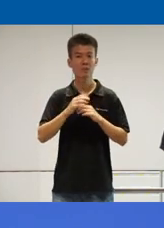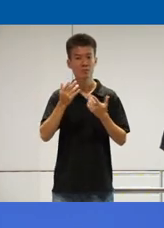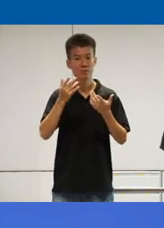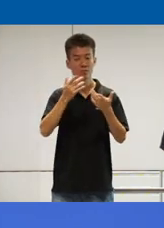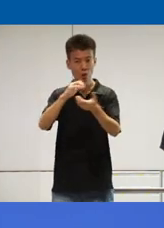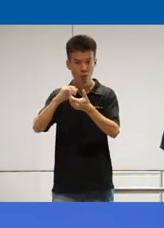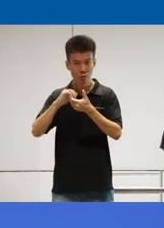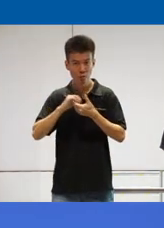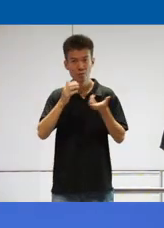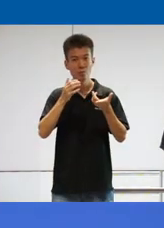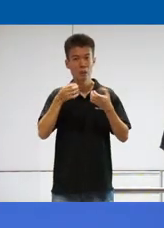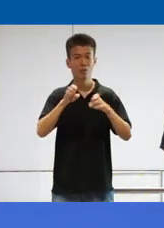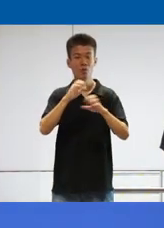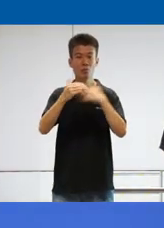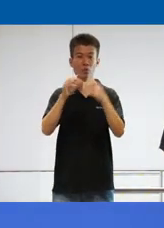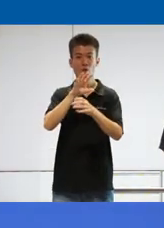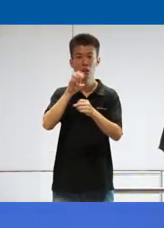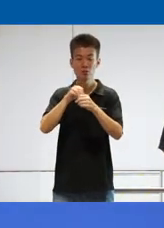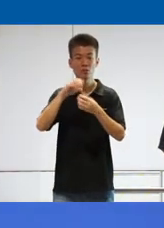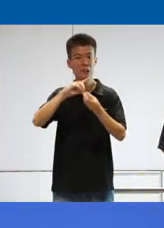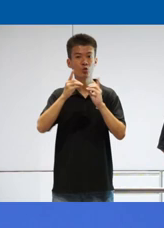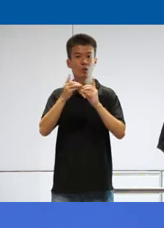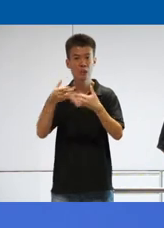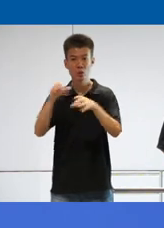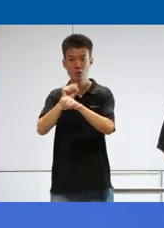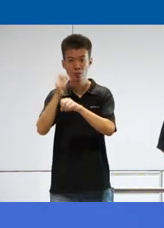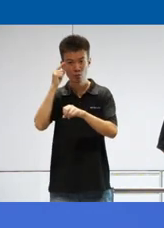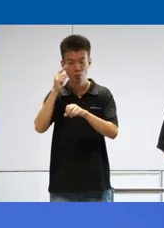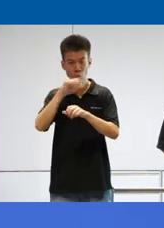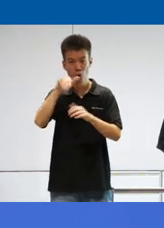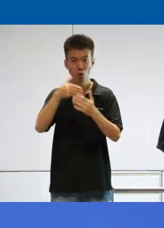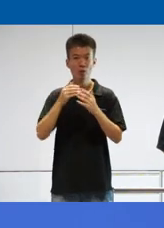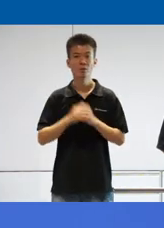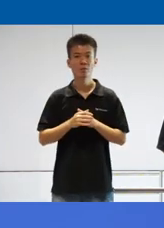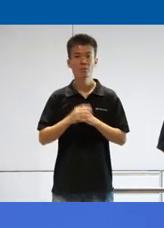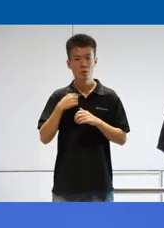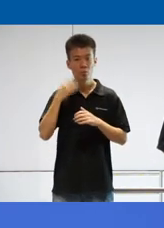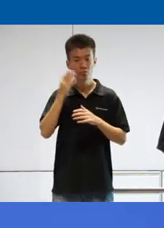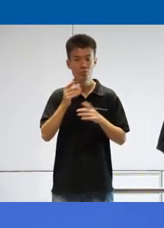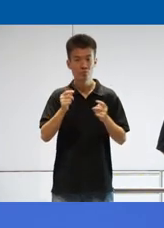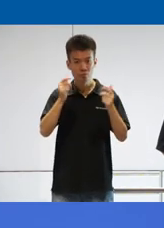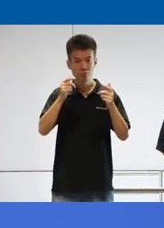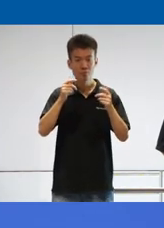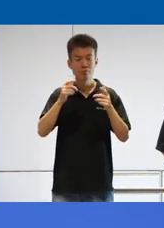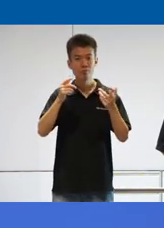effort to build a inclusive digital ecosystem for all all right so I will quickly just run through